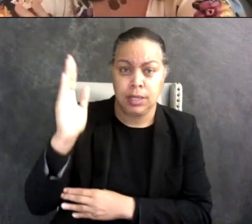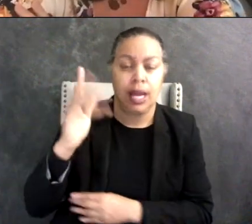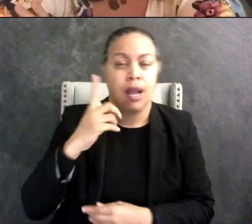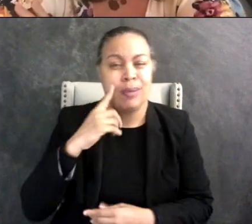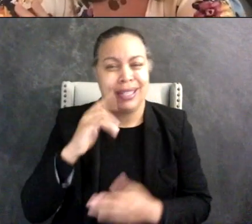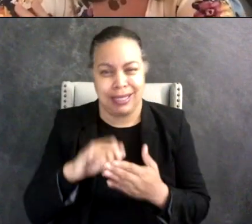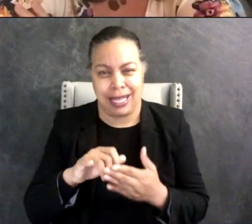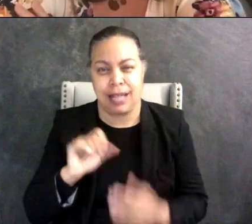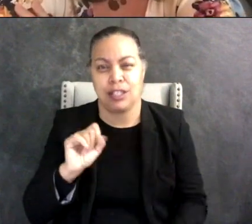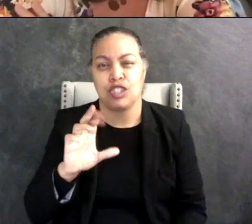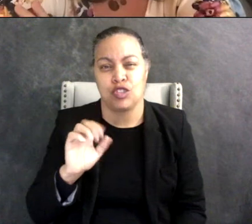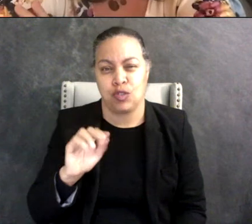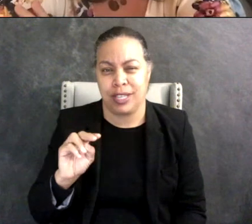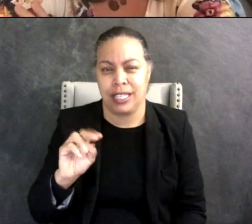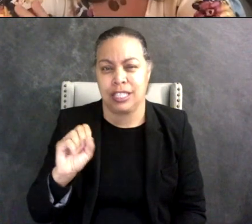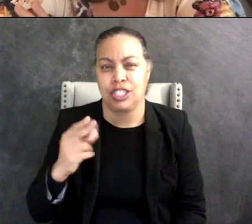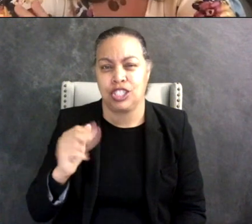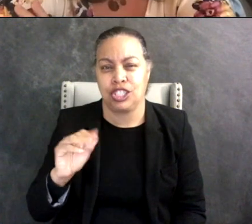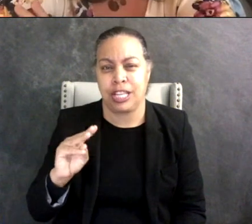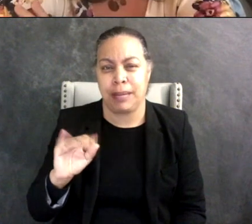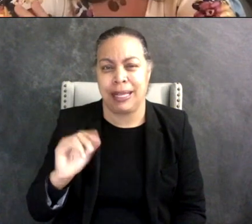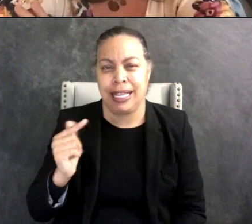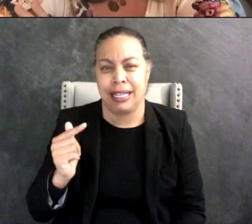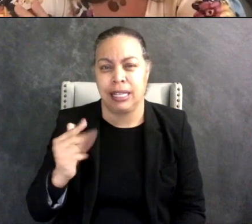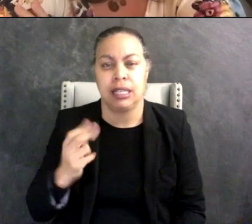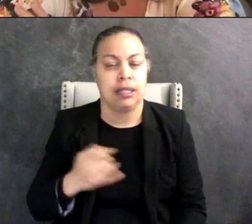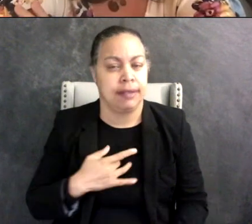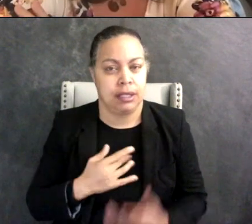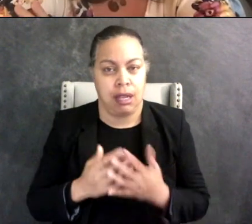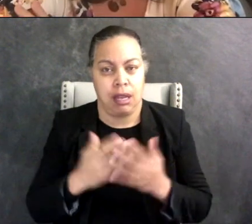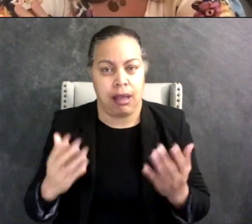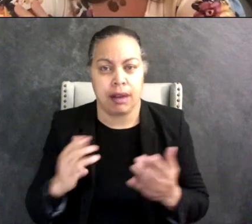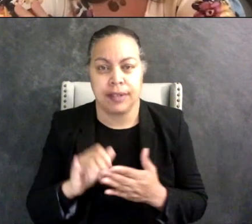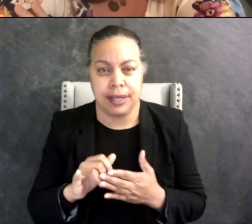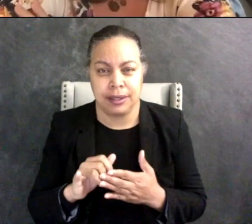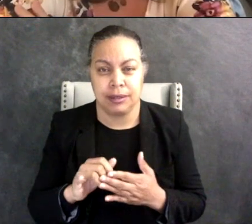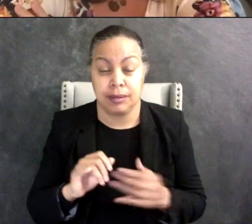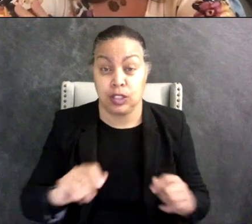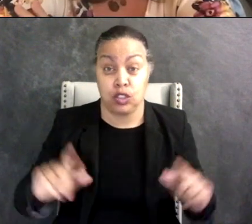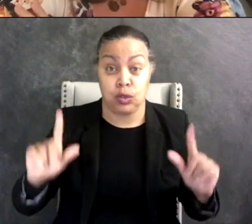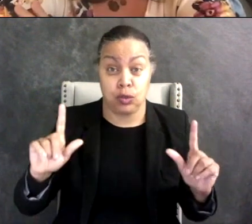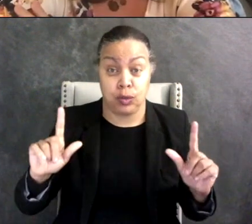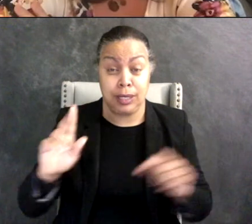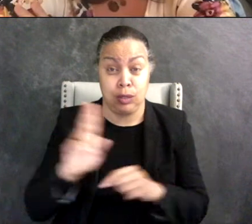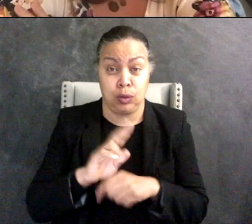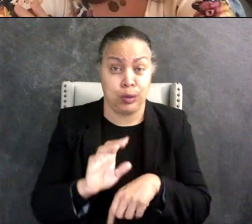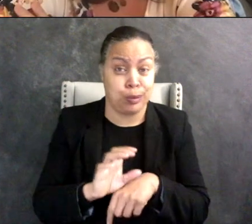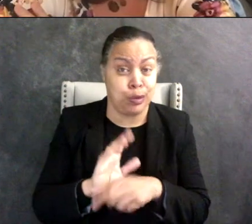because he feels a lot of that but screens have actually helped him a lot to